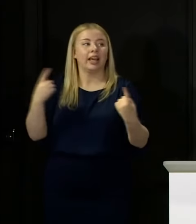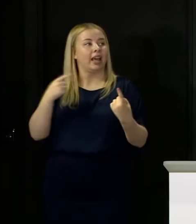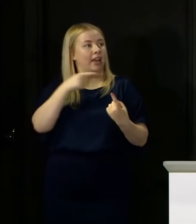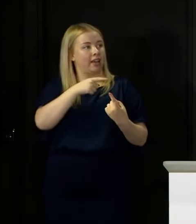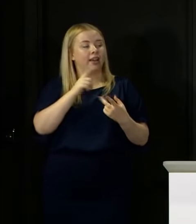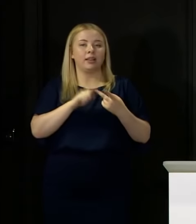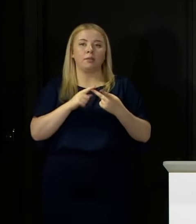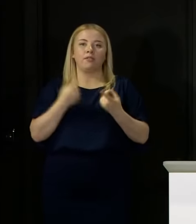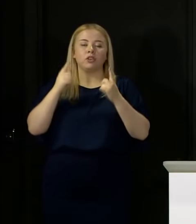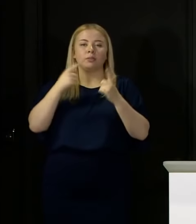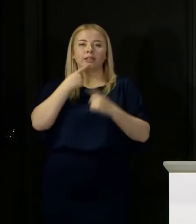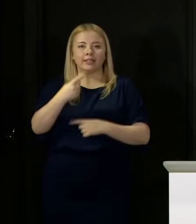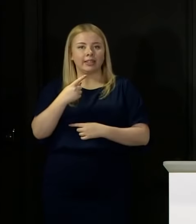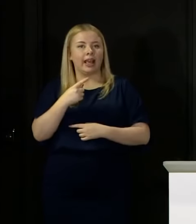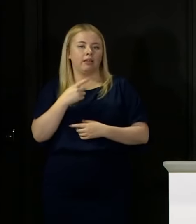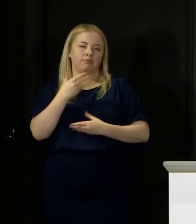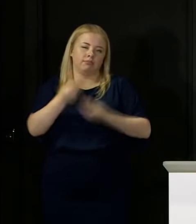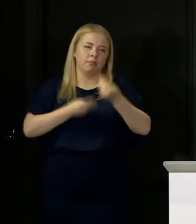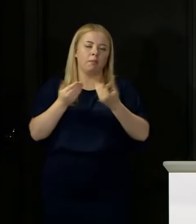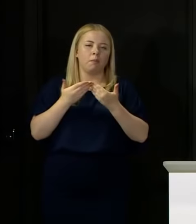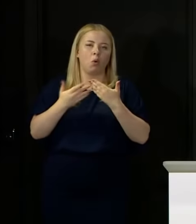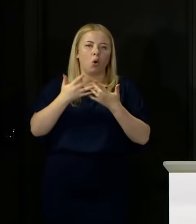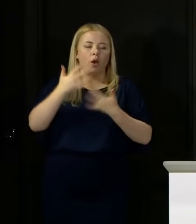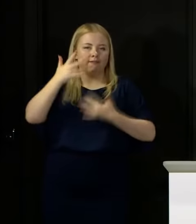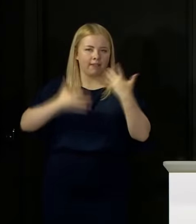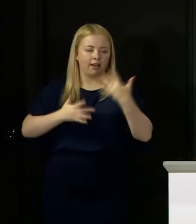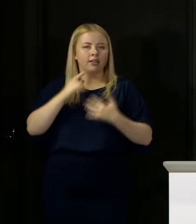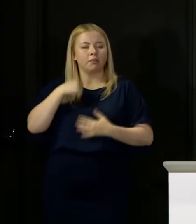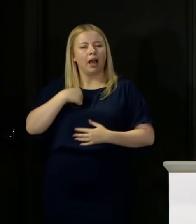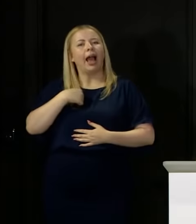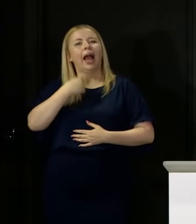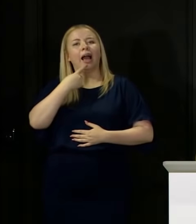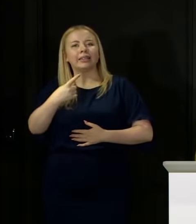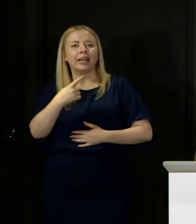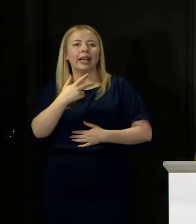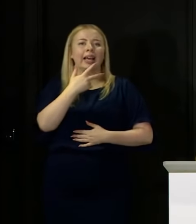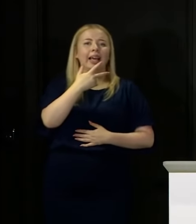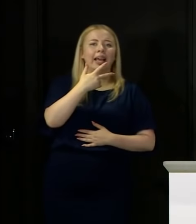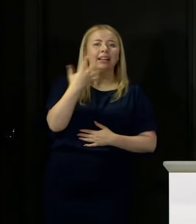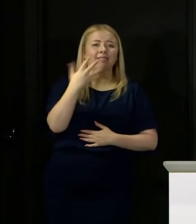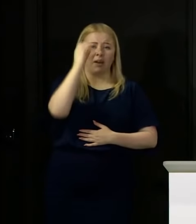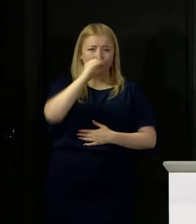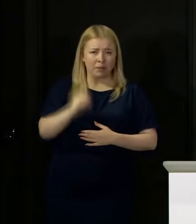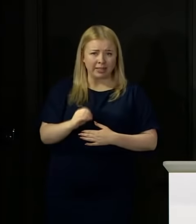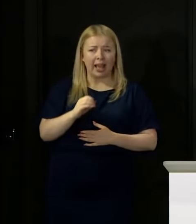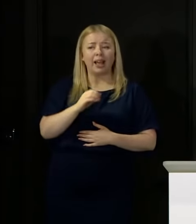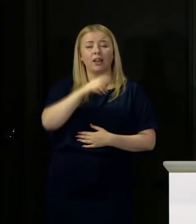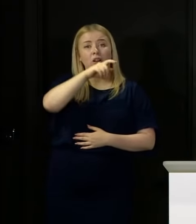Without that system of moderation, I would be saying that 85 per cent of young people